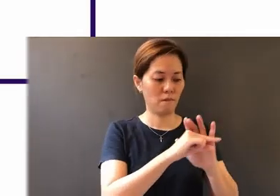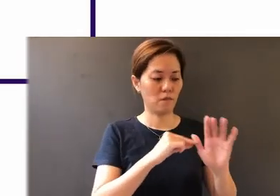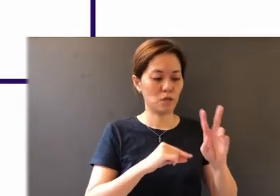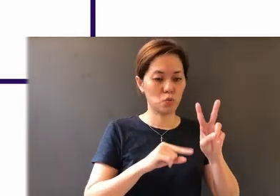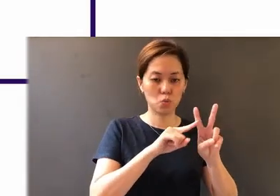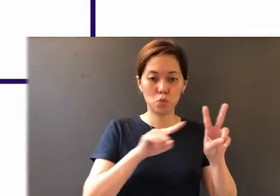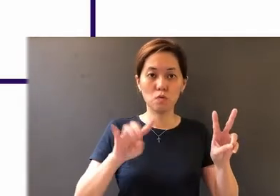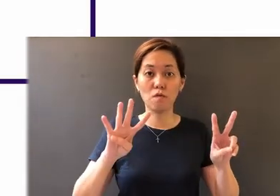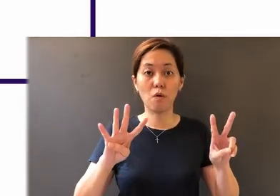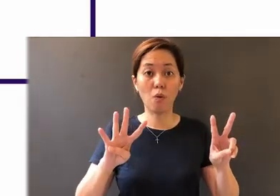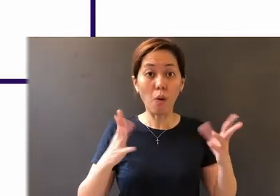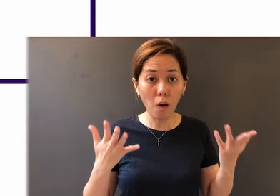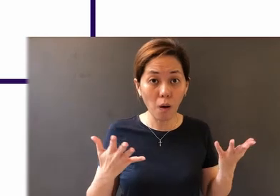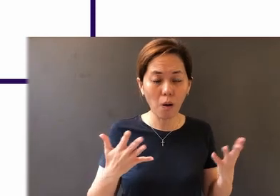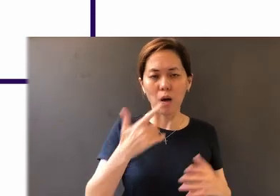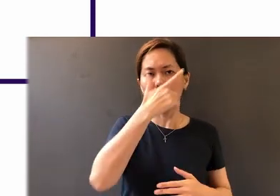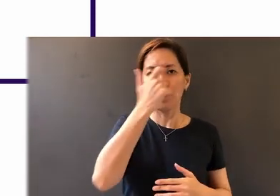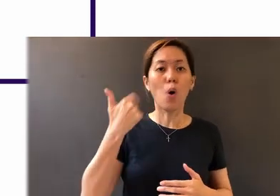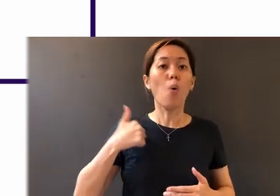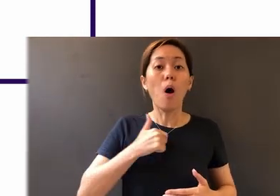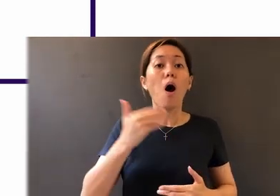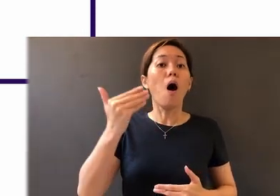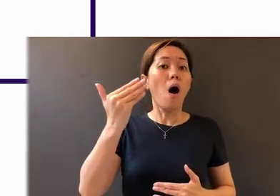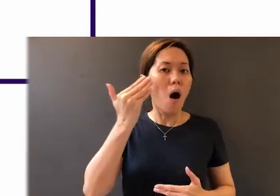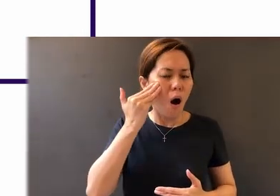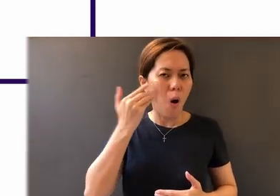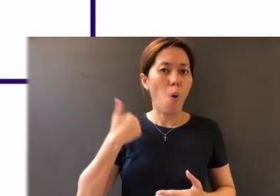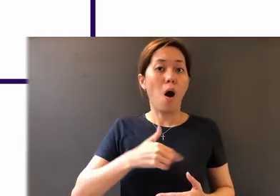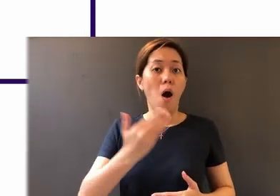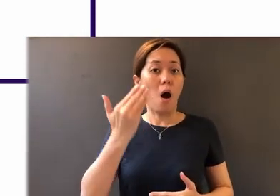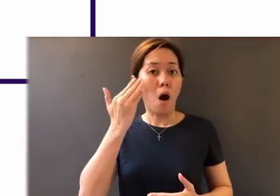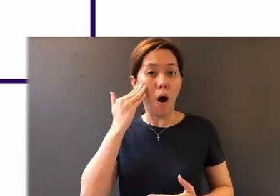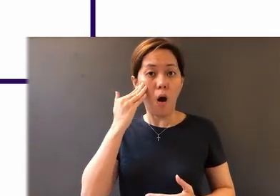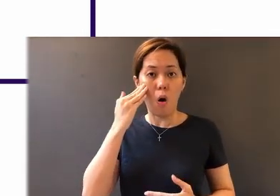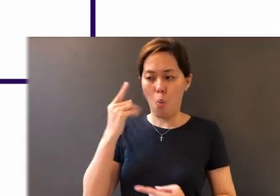Because we know - because we know that the testing of our faith